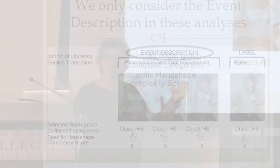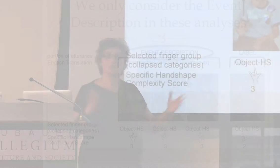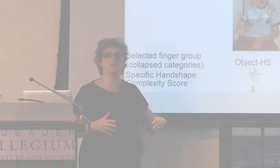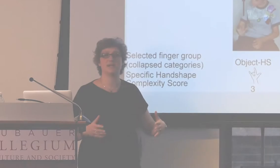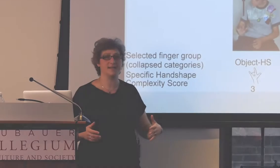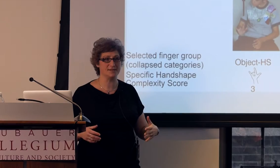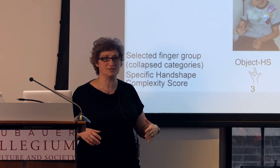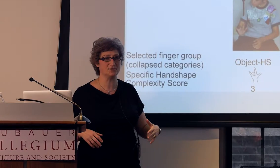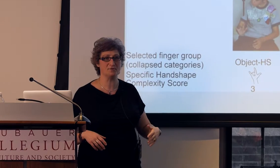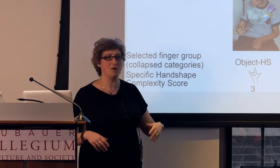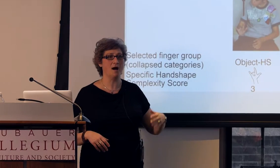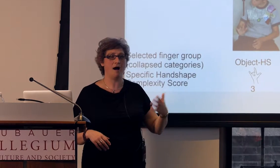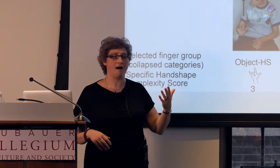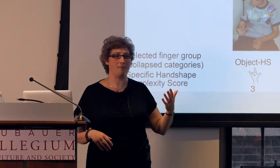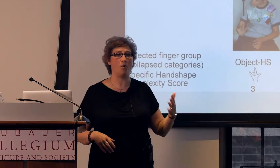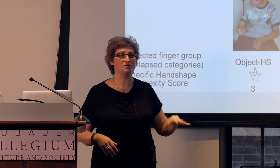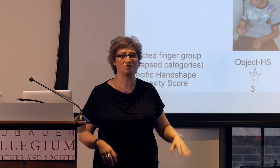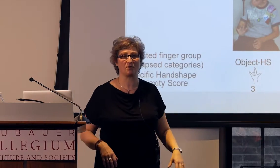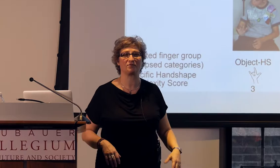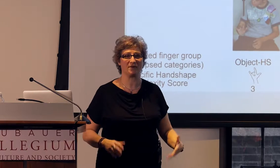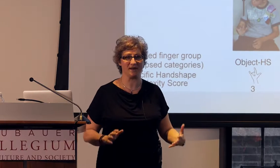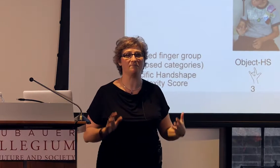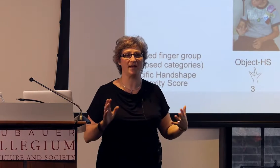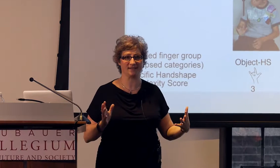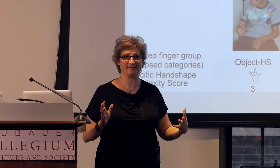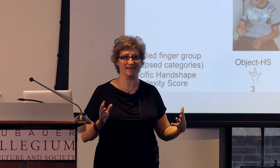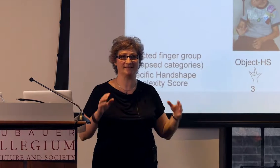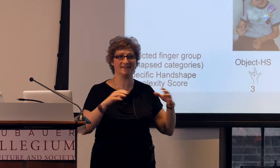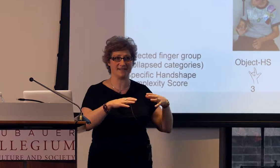we mushed it into one, two, or three, basically,